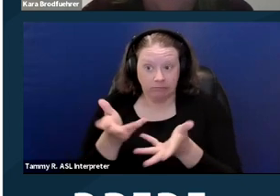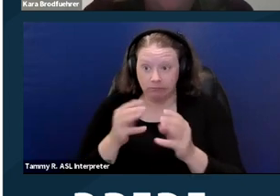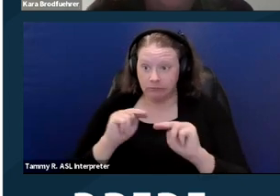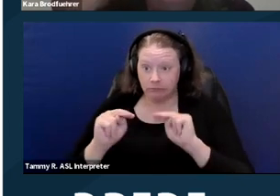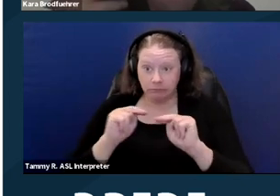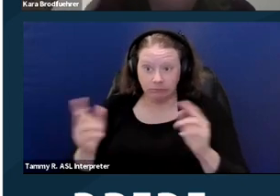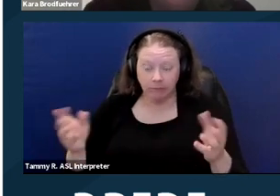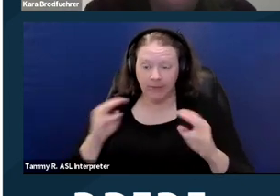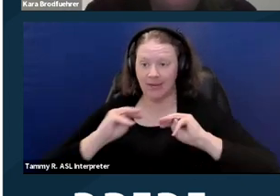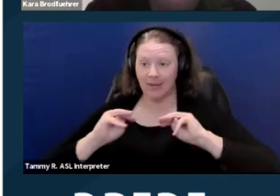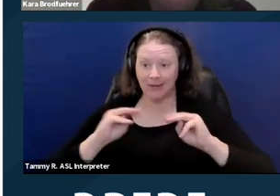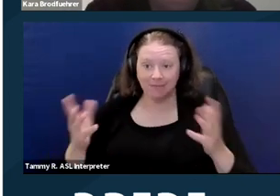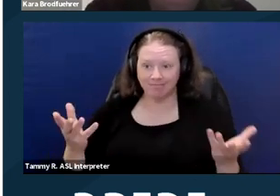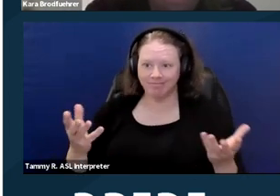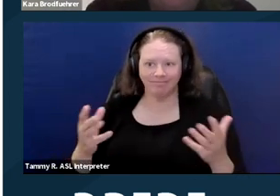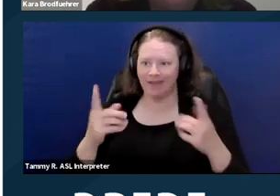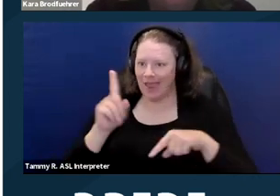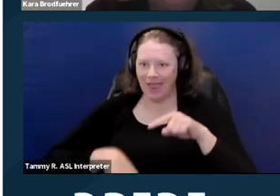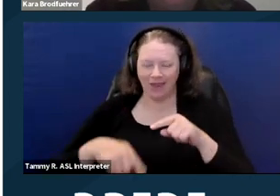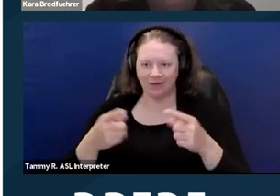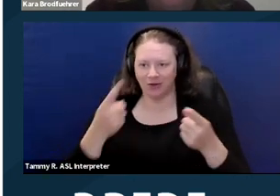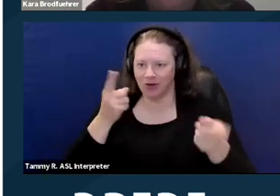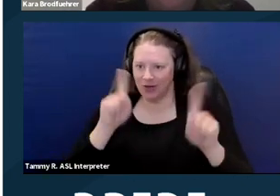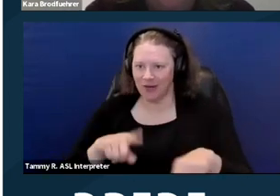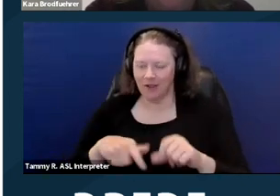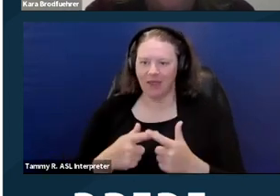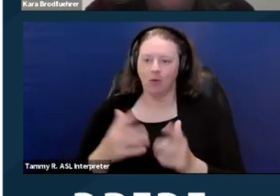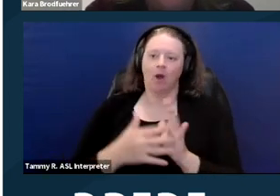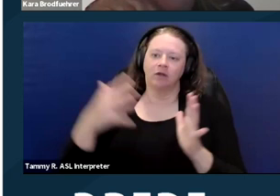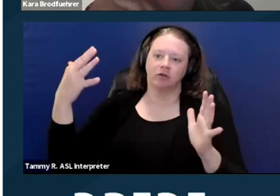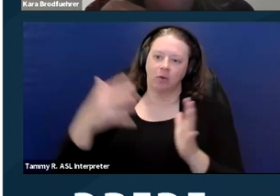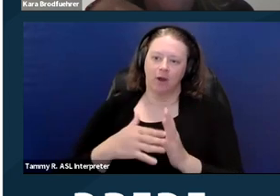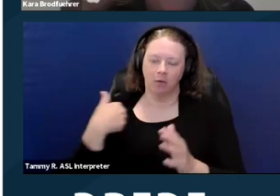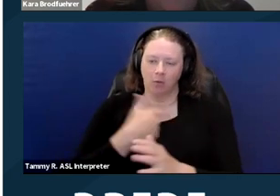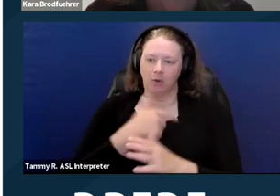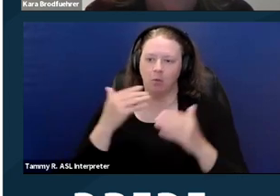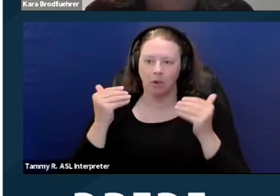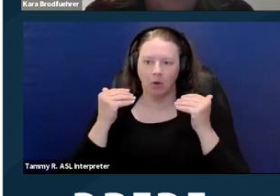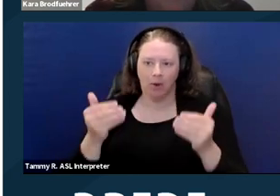on rare situations we will actually go forward and enforce the law in court.